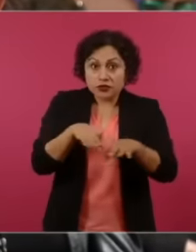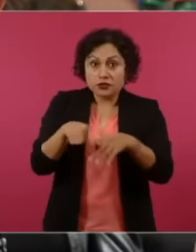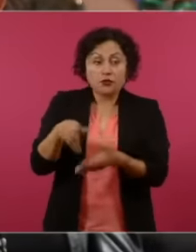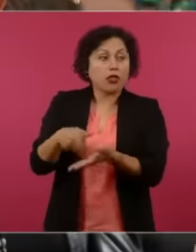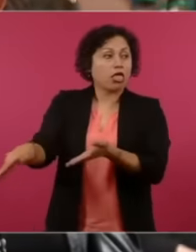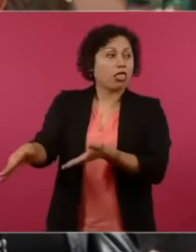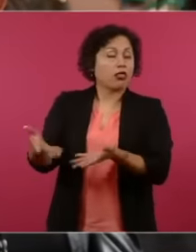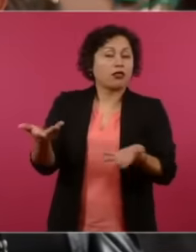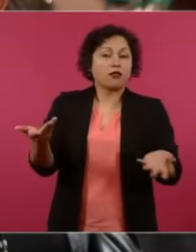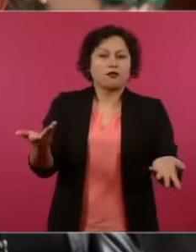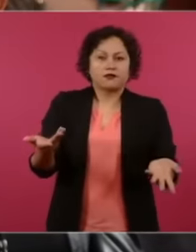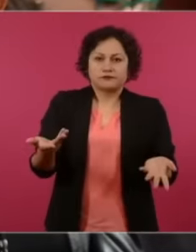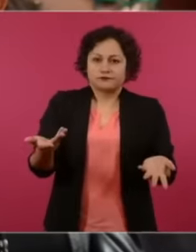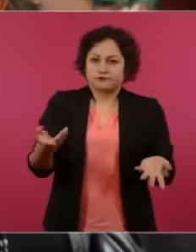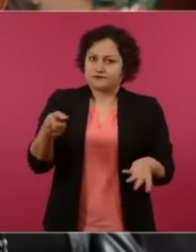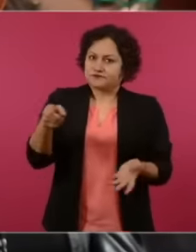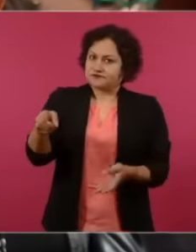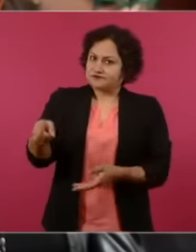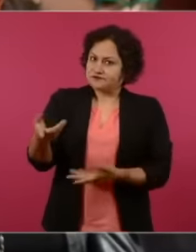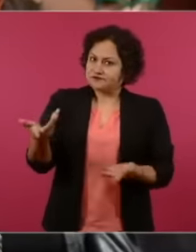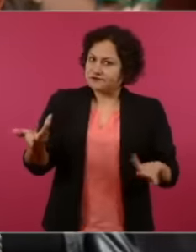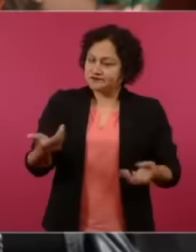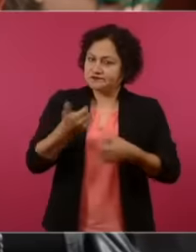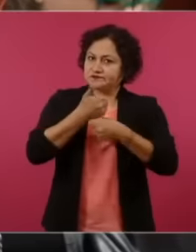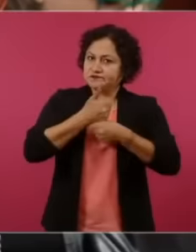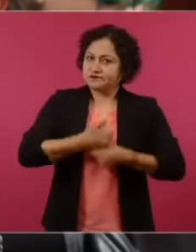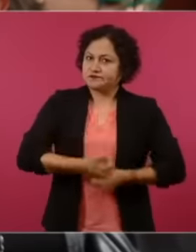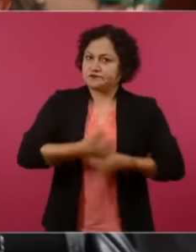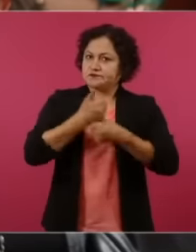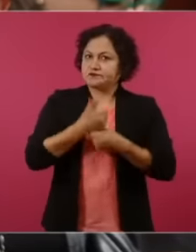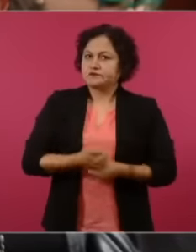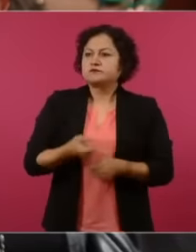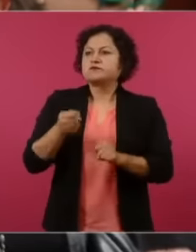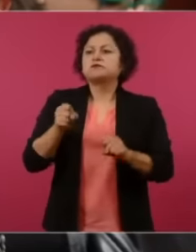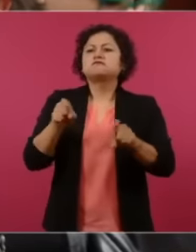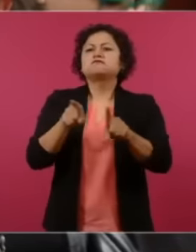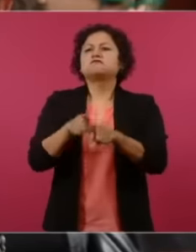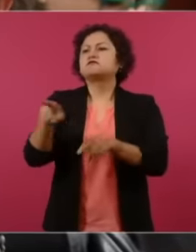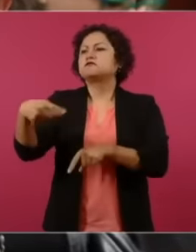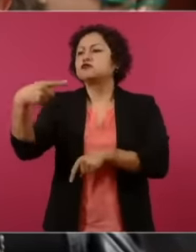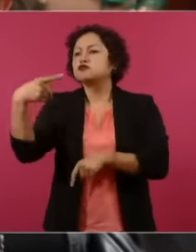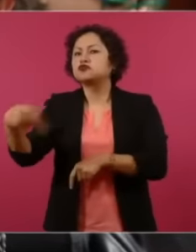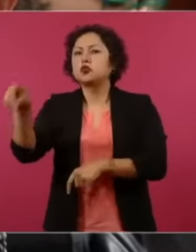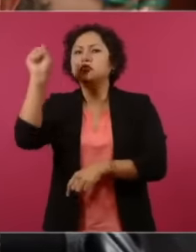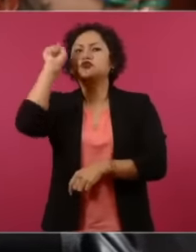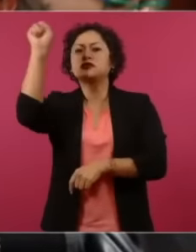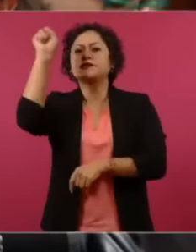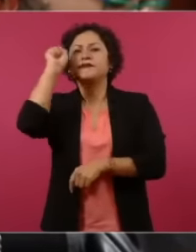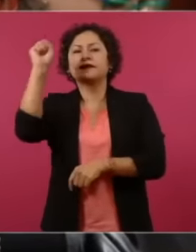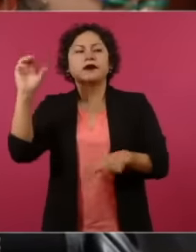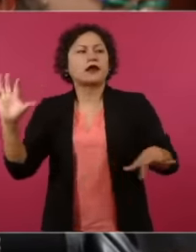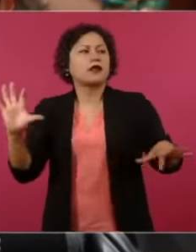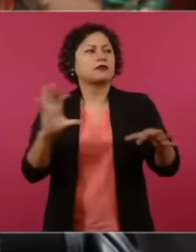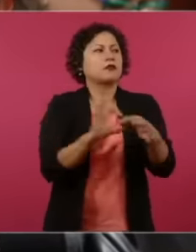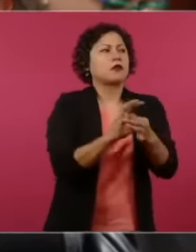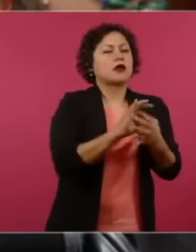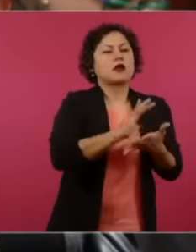unions, they got along with the authorities, because obviously they lost out, they say that